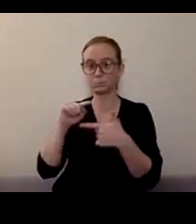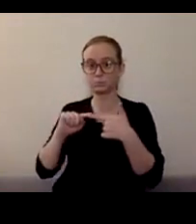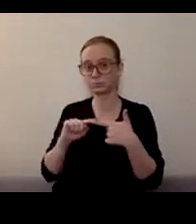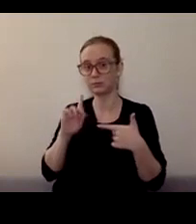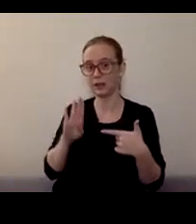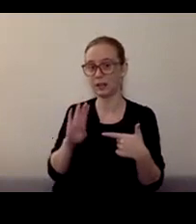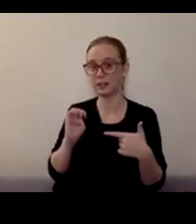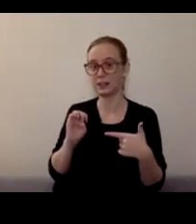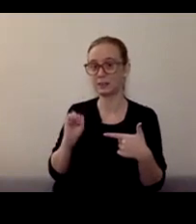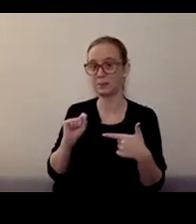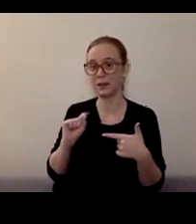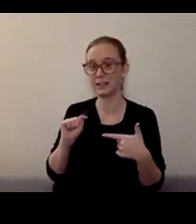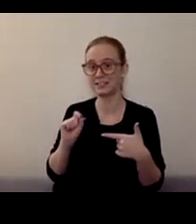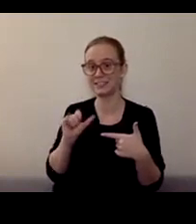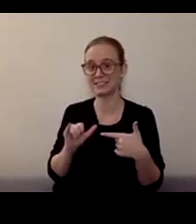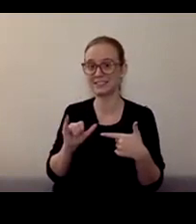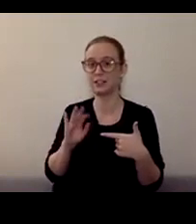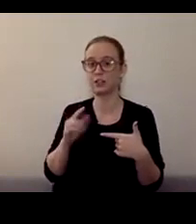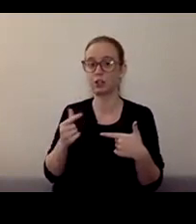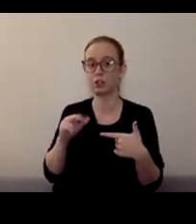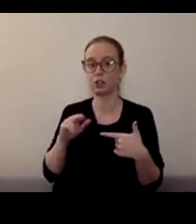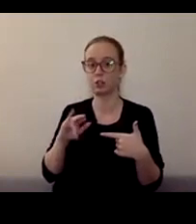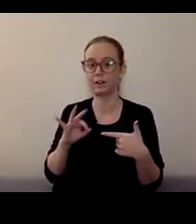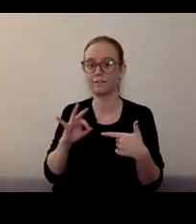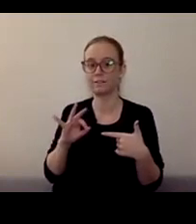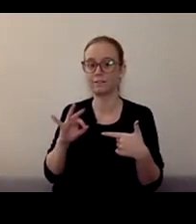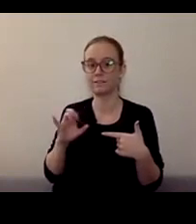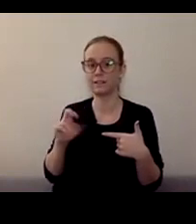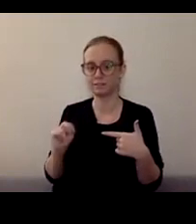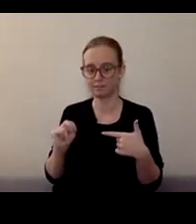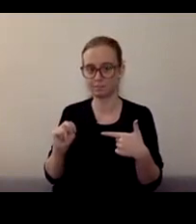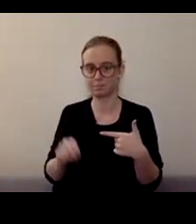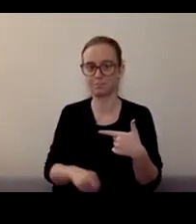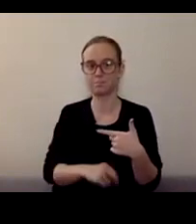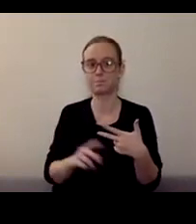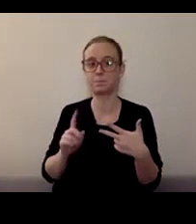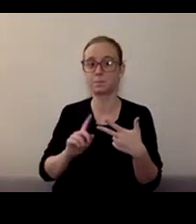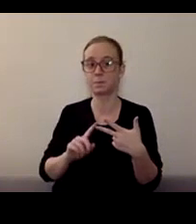with Island County Human Services, and Crystal Blankinship, Manager of Behavioral Health